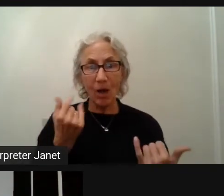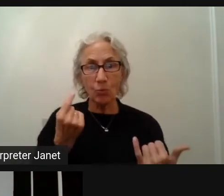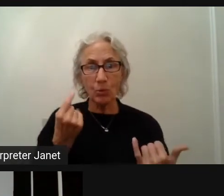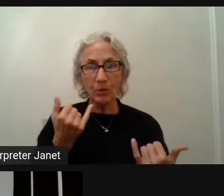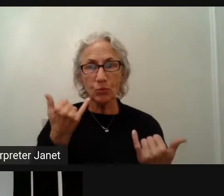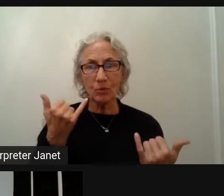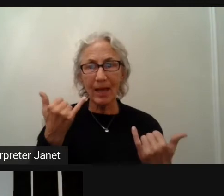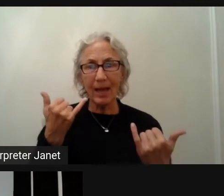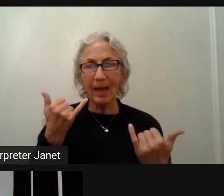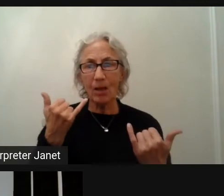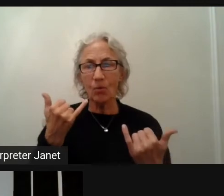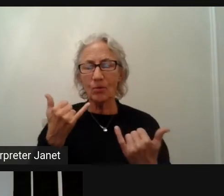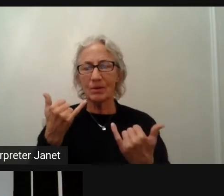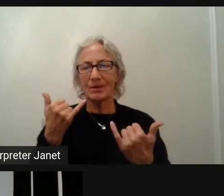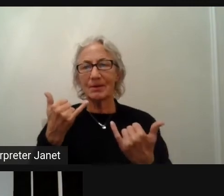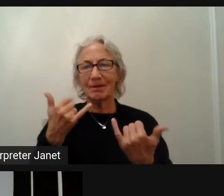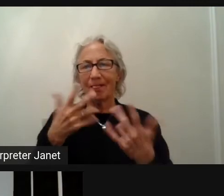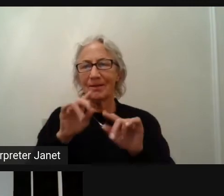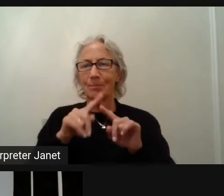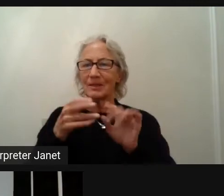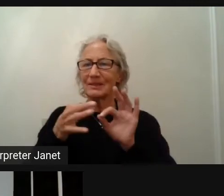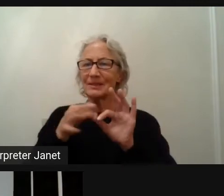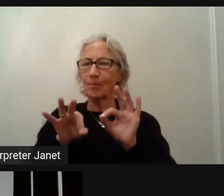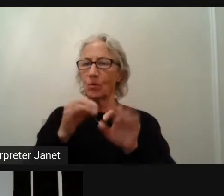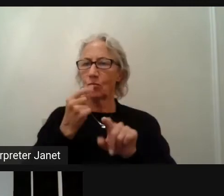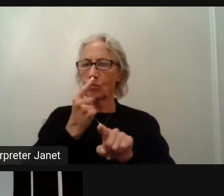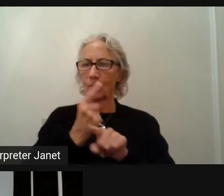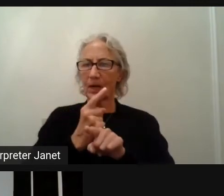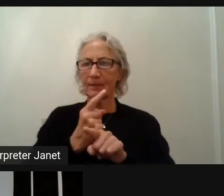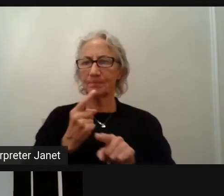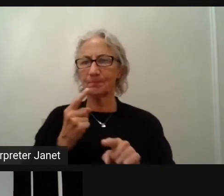You just add 100 tasks and go step by step.